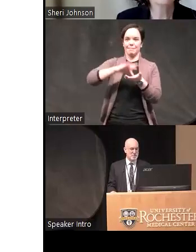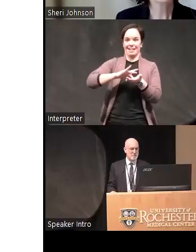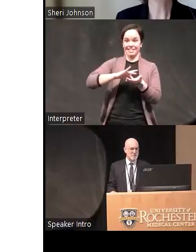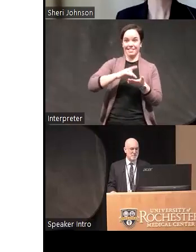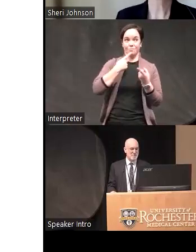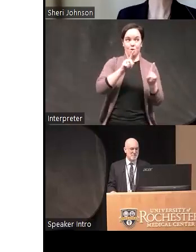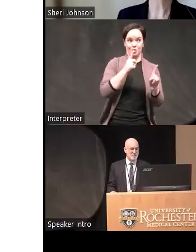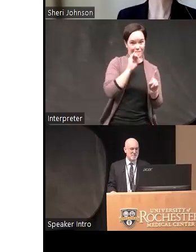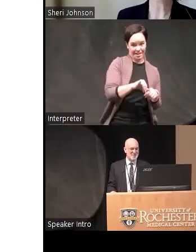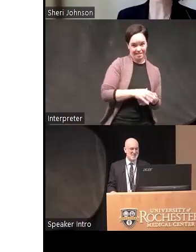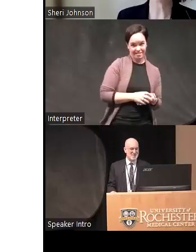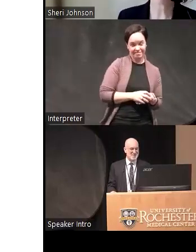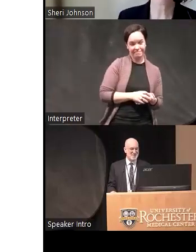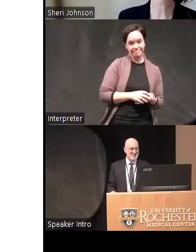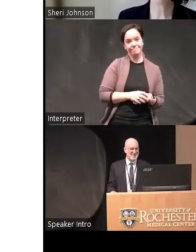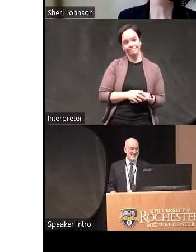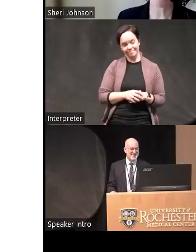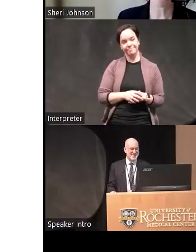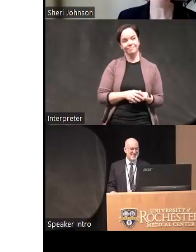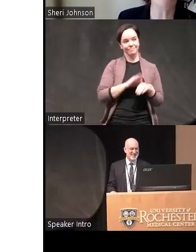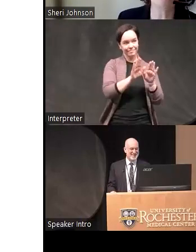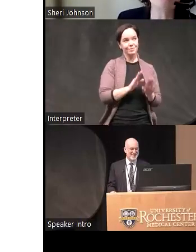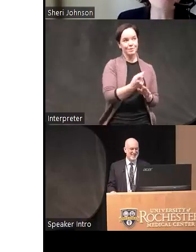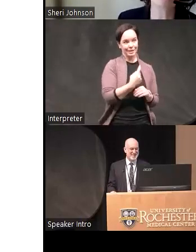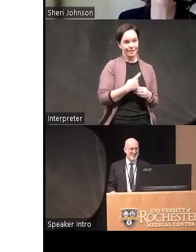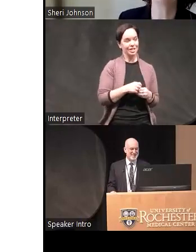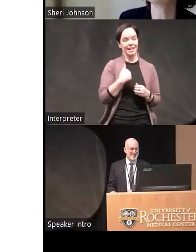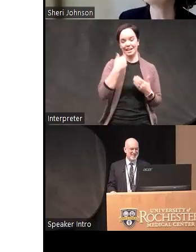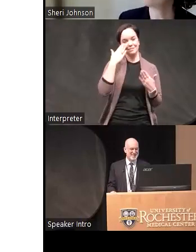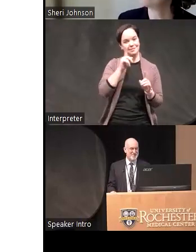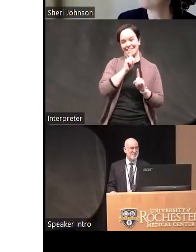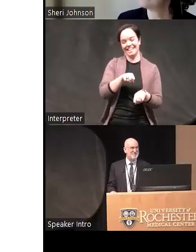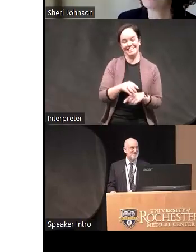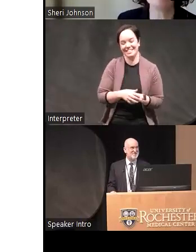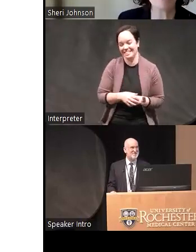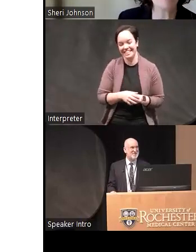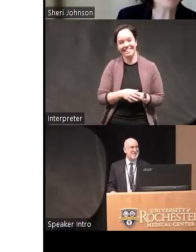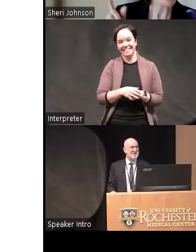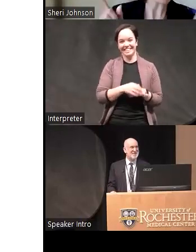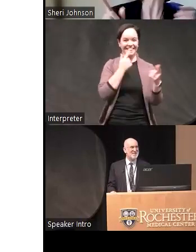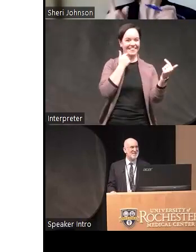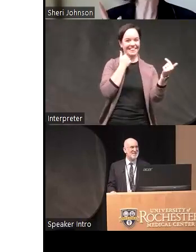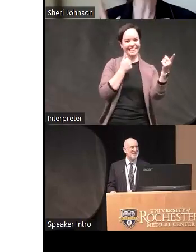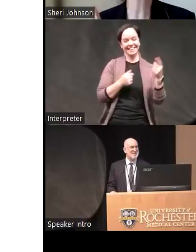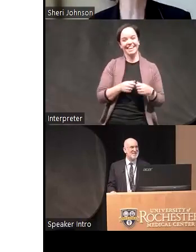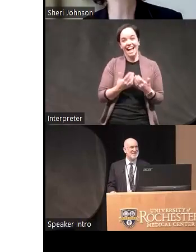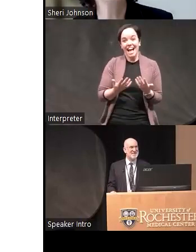that's a great question and I don't know the answer I and I'm not I'm not expert enough